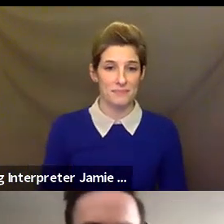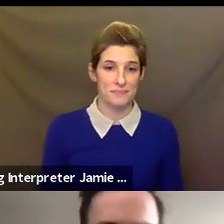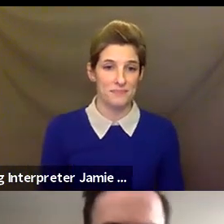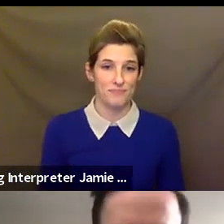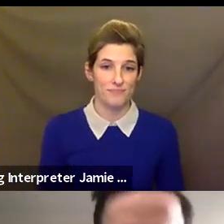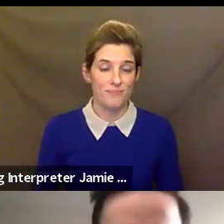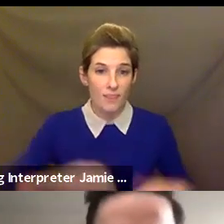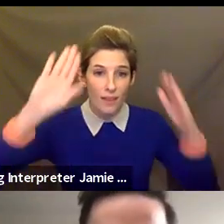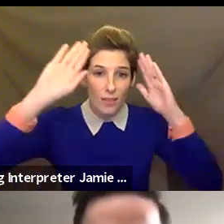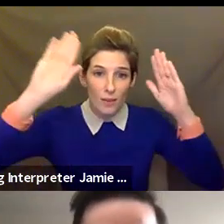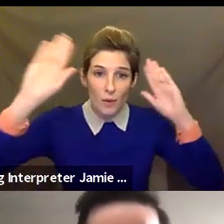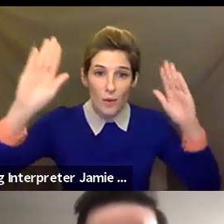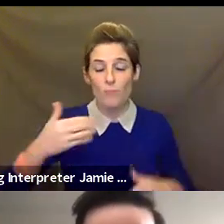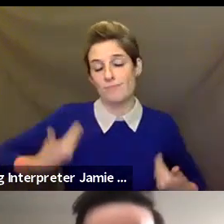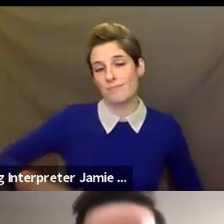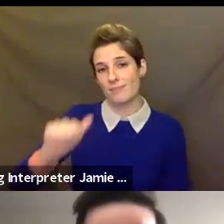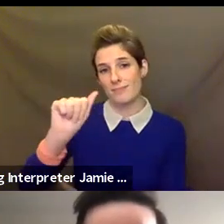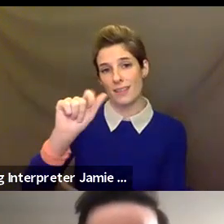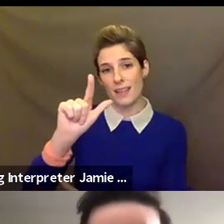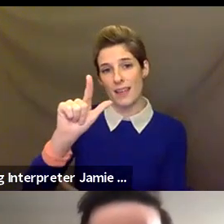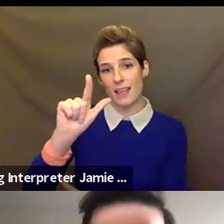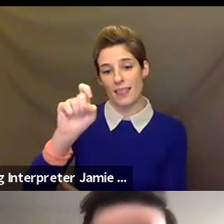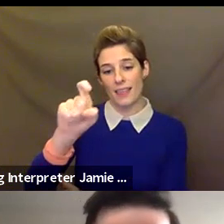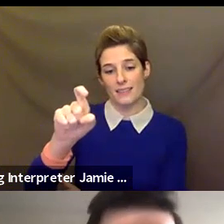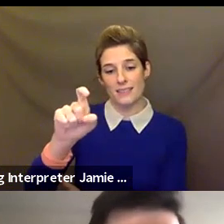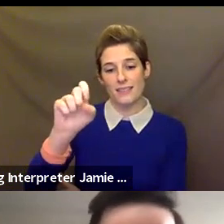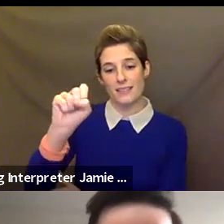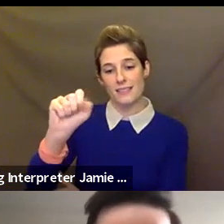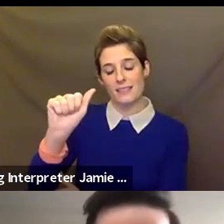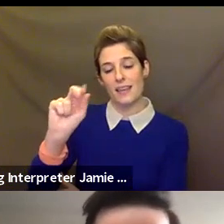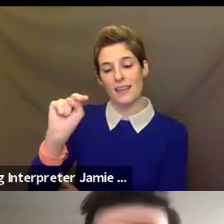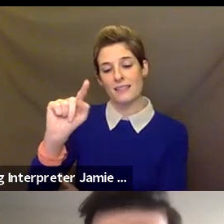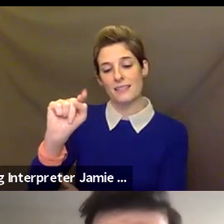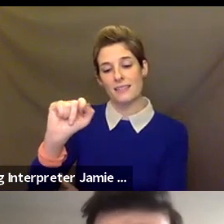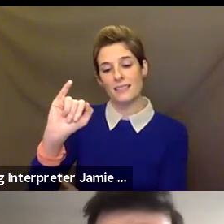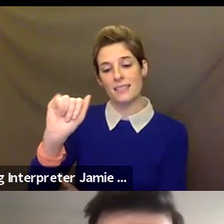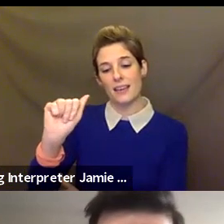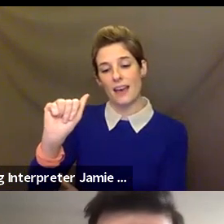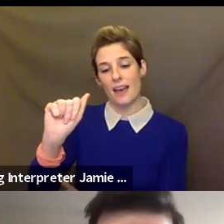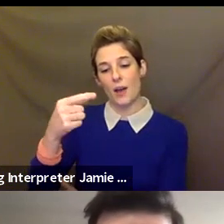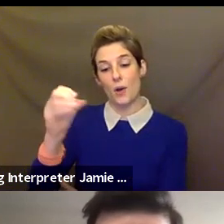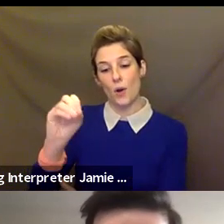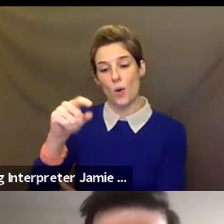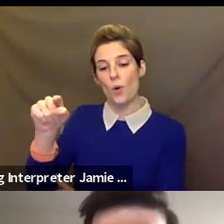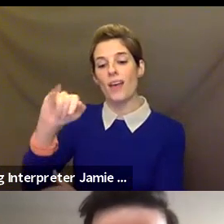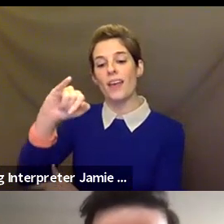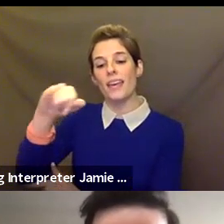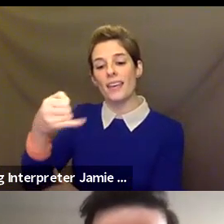Alex Santiago-Jirau: Hi, everyone. My name is Alex Santiago-Jirau, he/him/his, or el if you're speaking Spanish. I